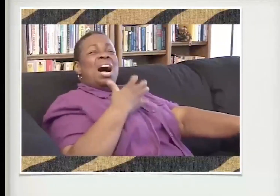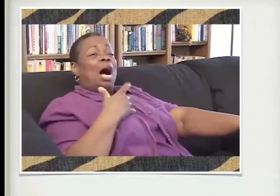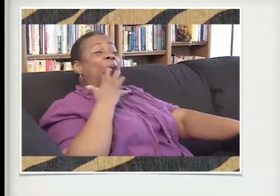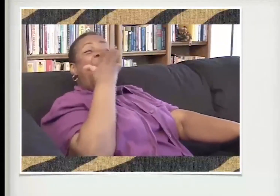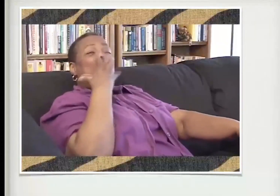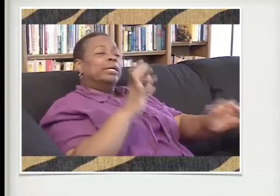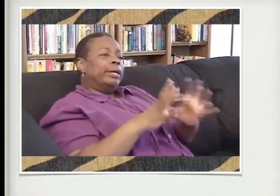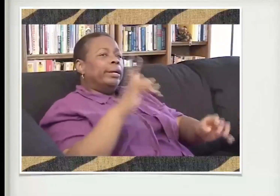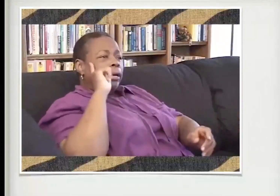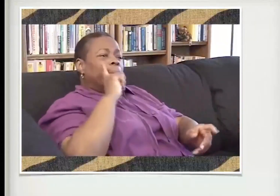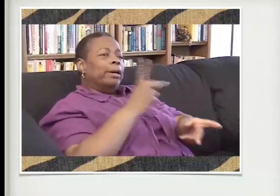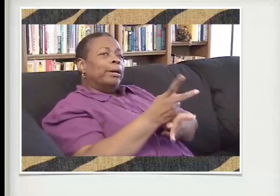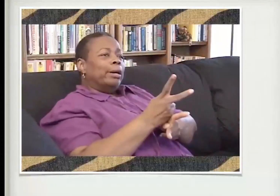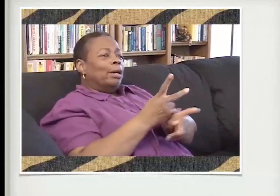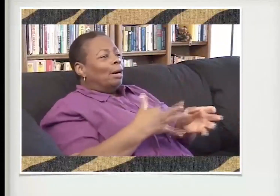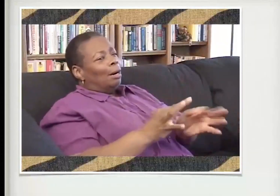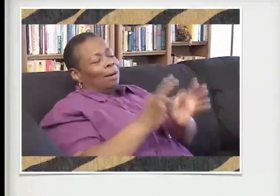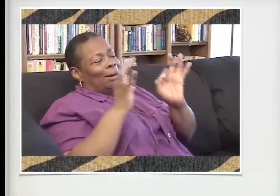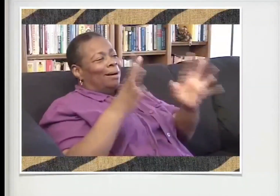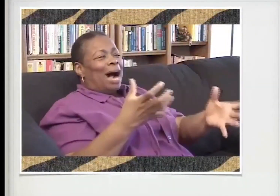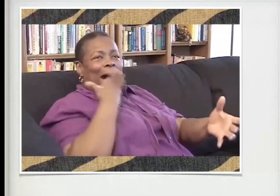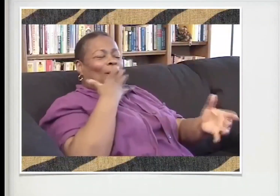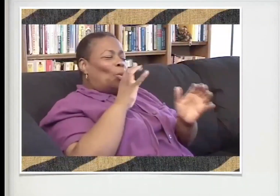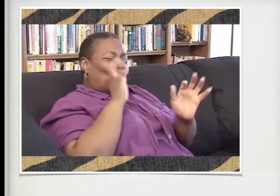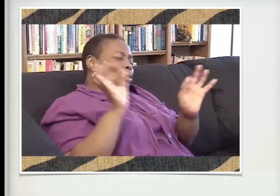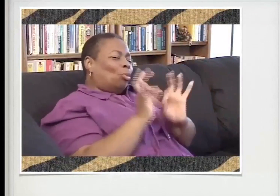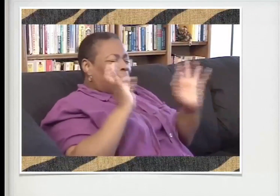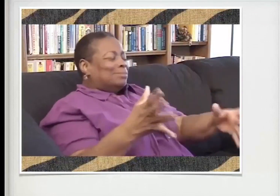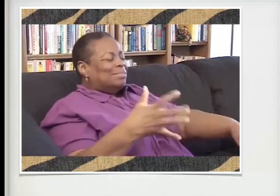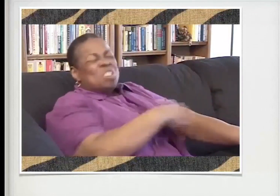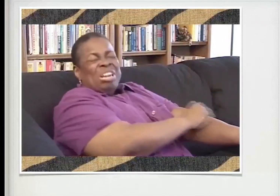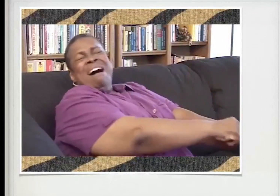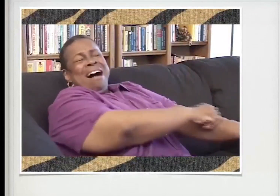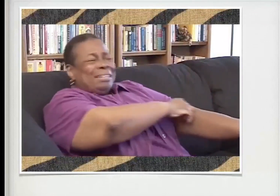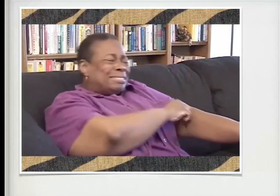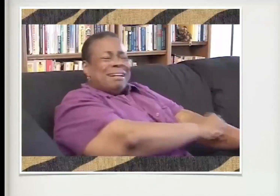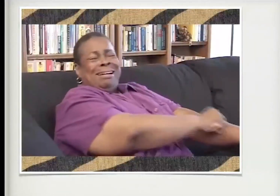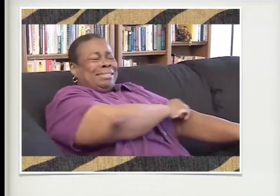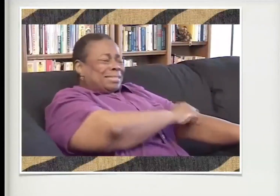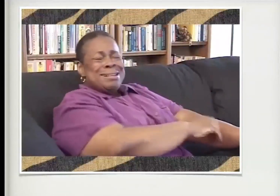And I was screaming! But that was worthless because we had a deaf supervisor, so that didn't help at all.